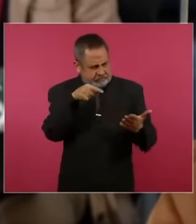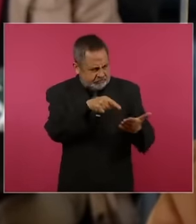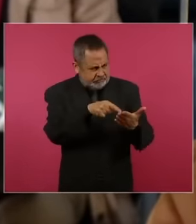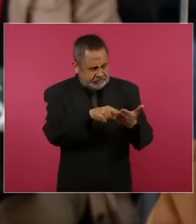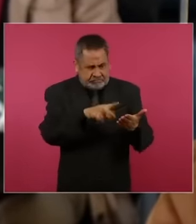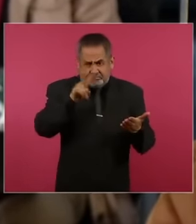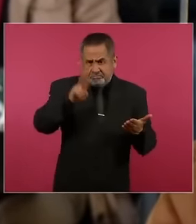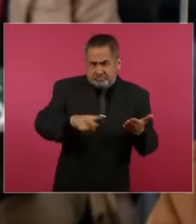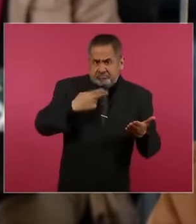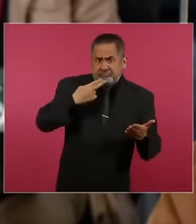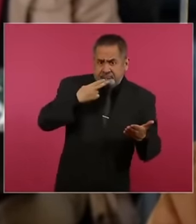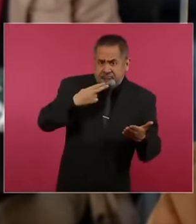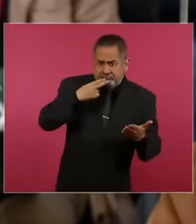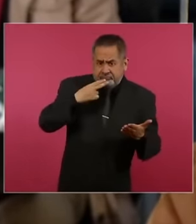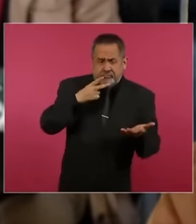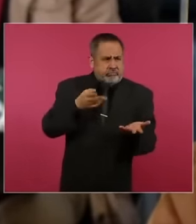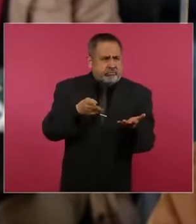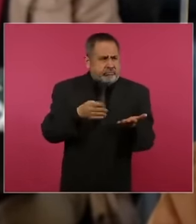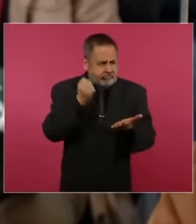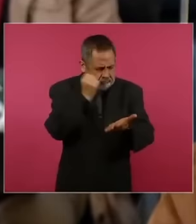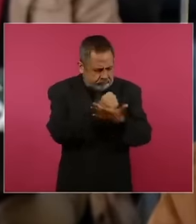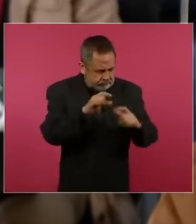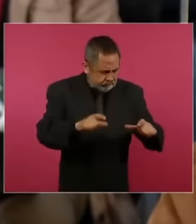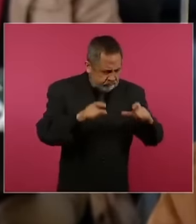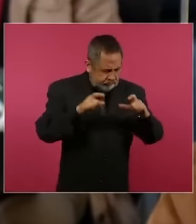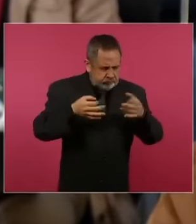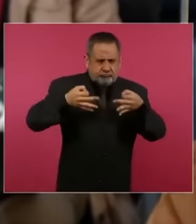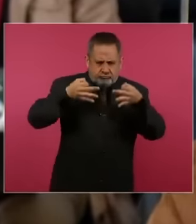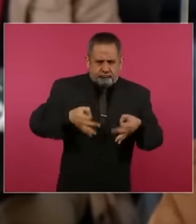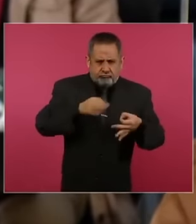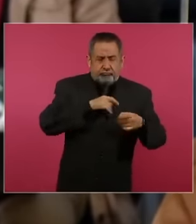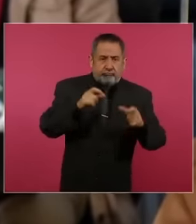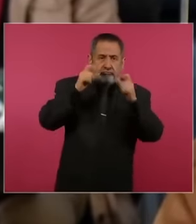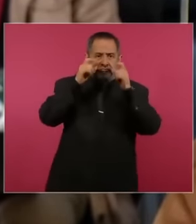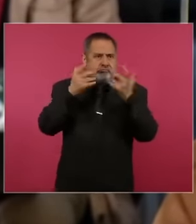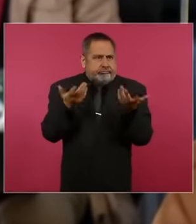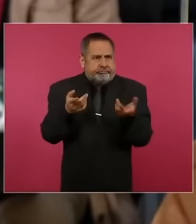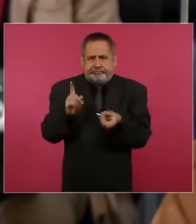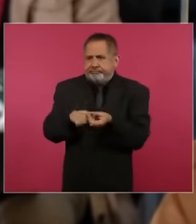the filter is certified and two In what instance can they be purchased because for example in the case of